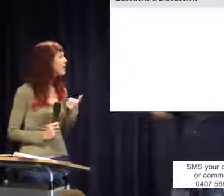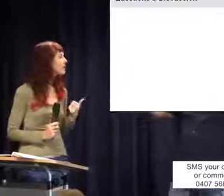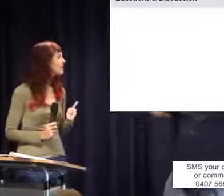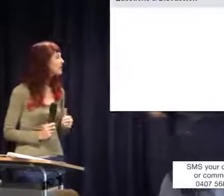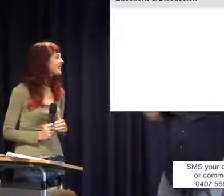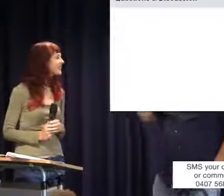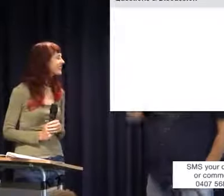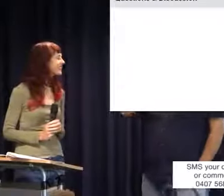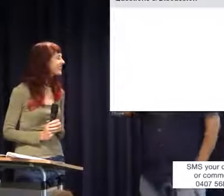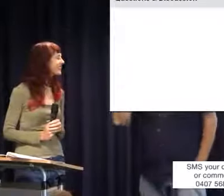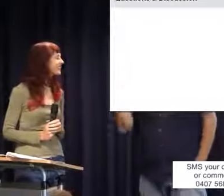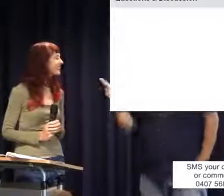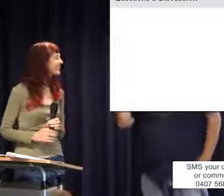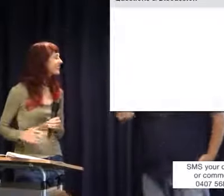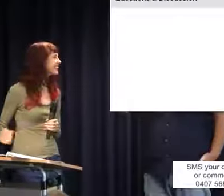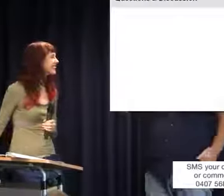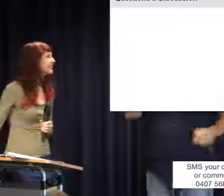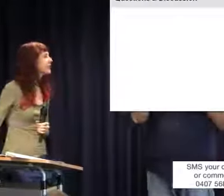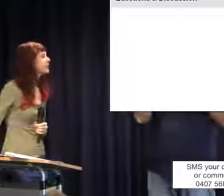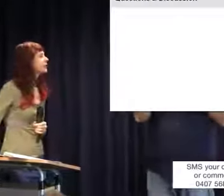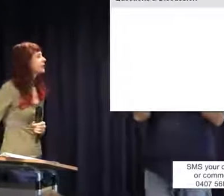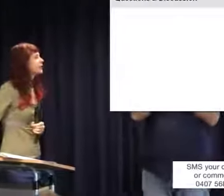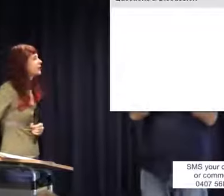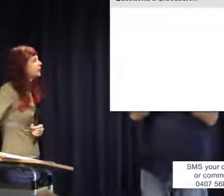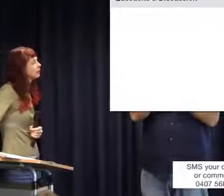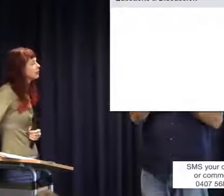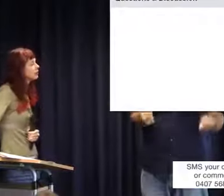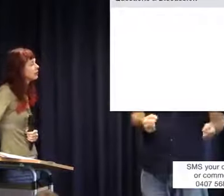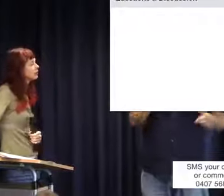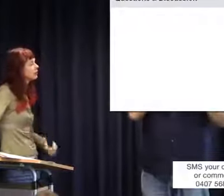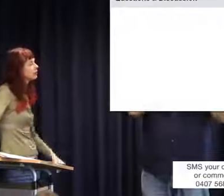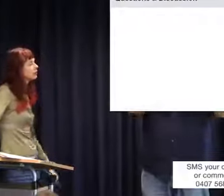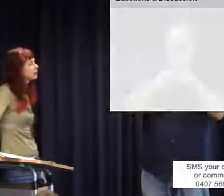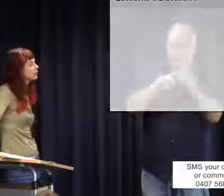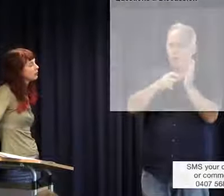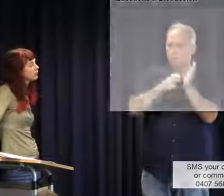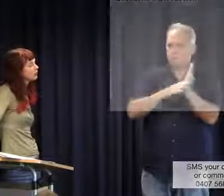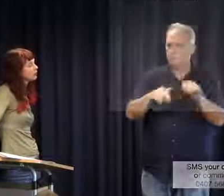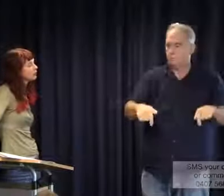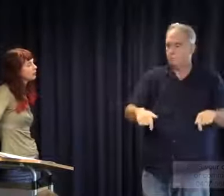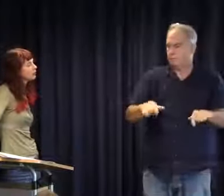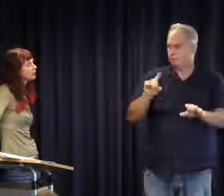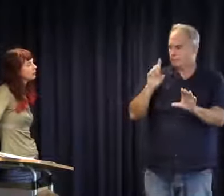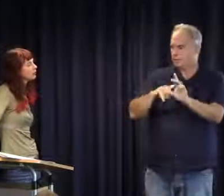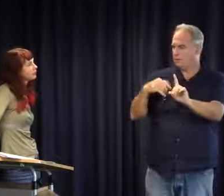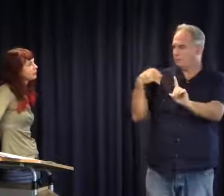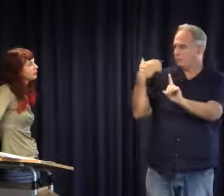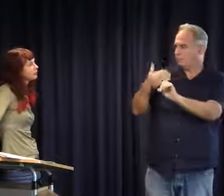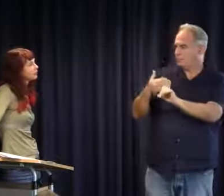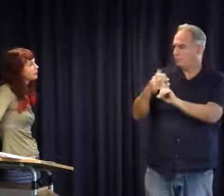Thank you, Julie. How are you? Great. I was thinking today finally we've had a forum such